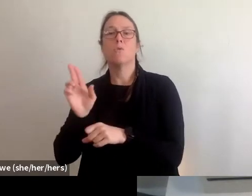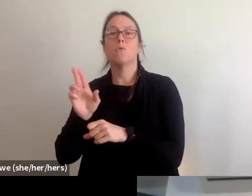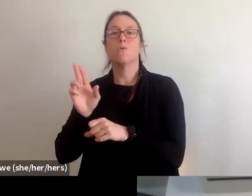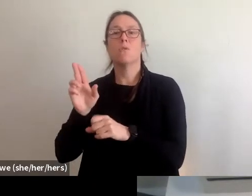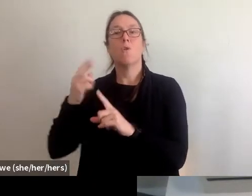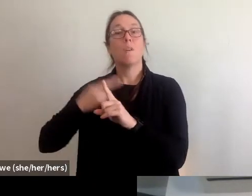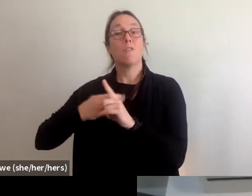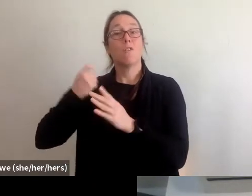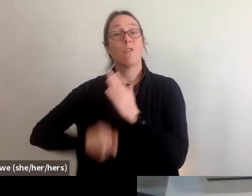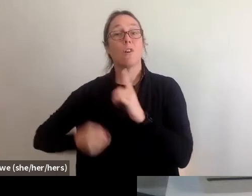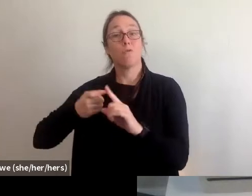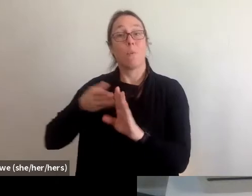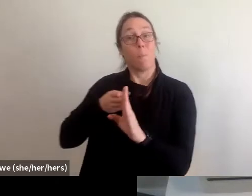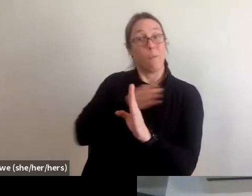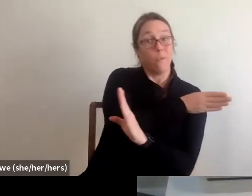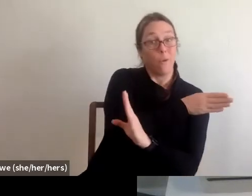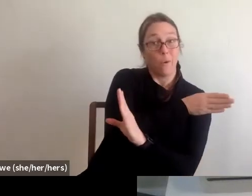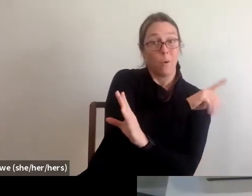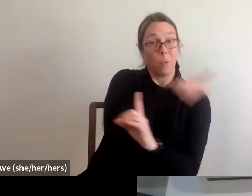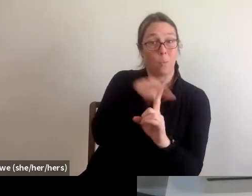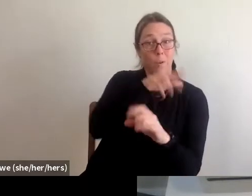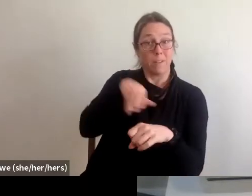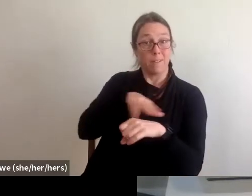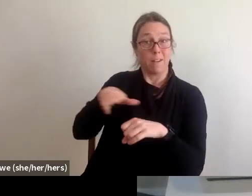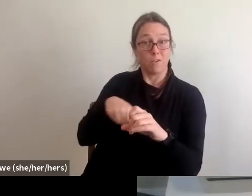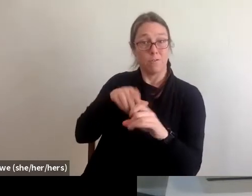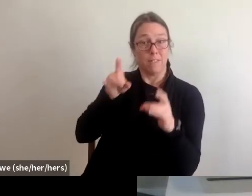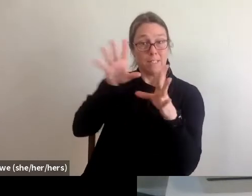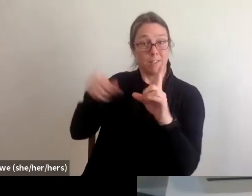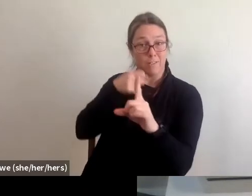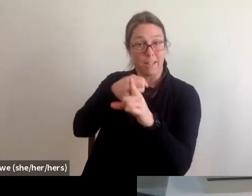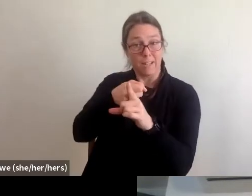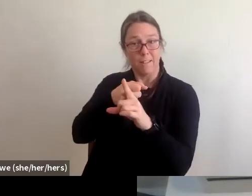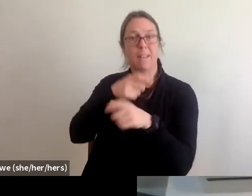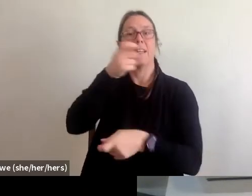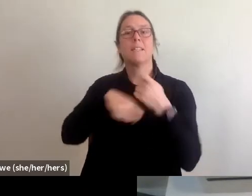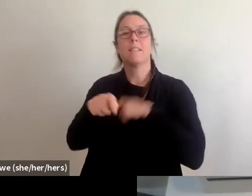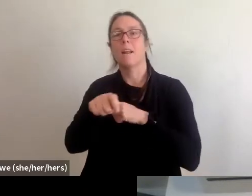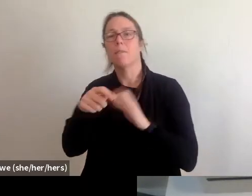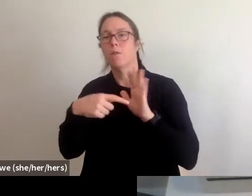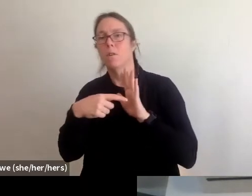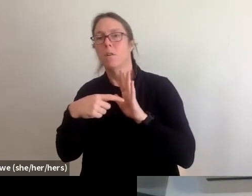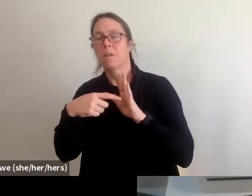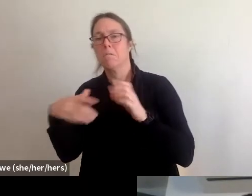And instead post- disaster times so it's tough, but there is progress being made